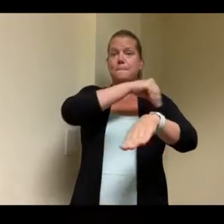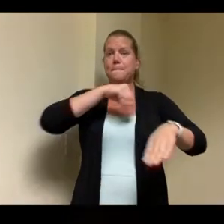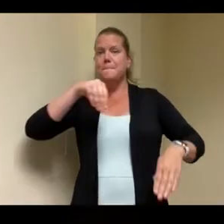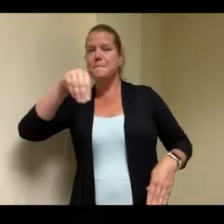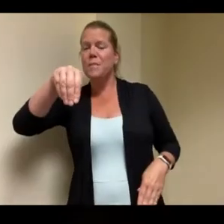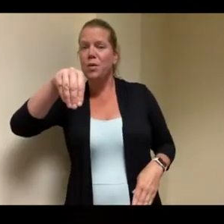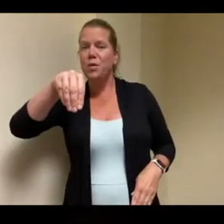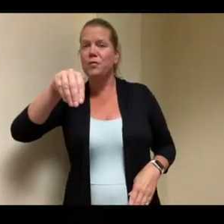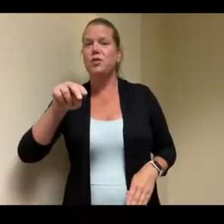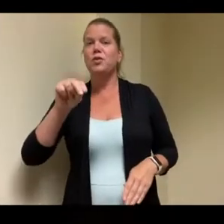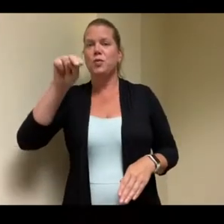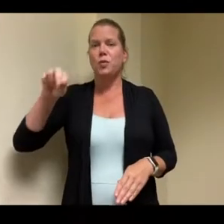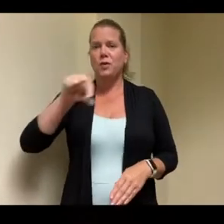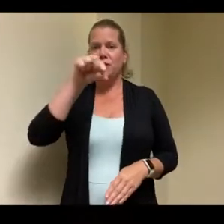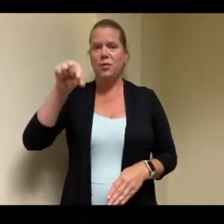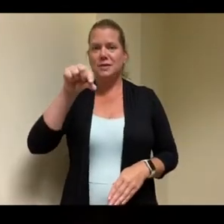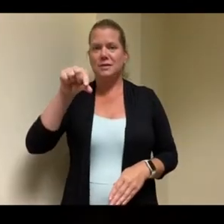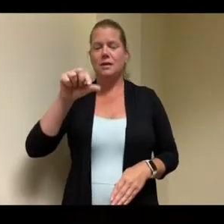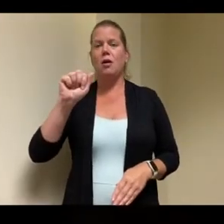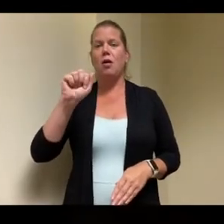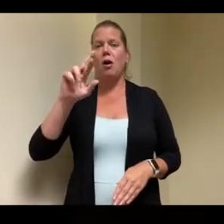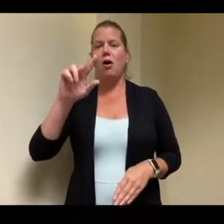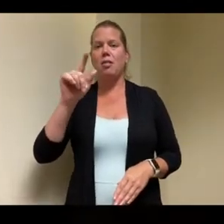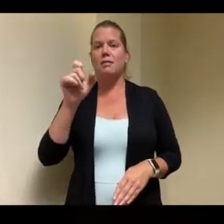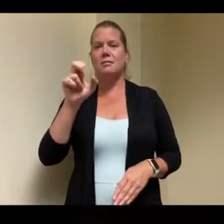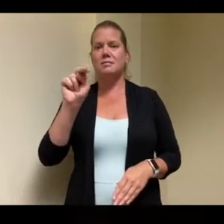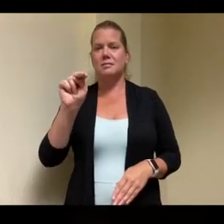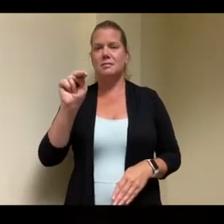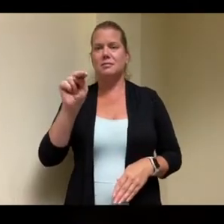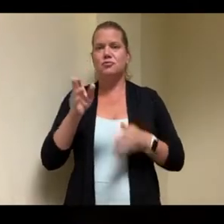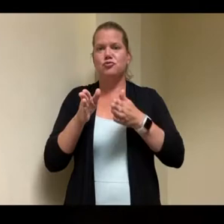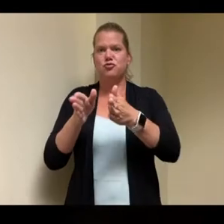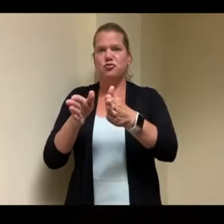a hotel but we were there over 30 years and work